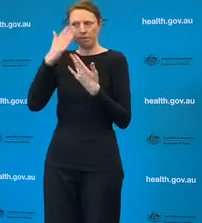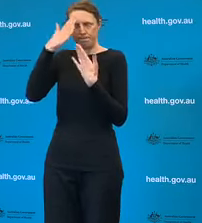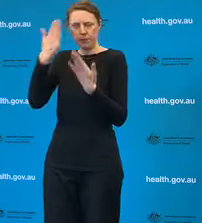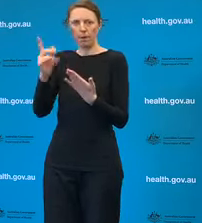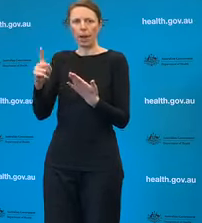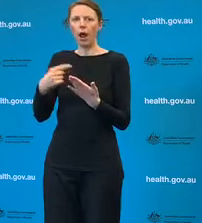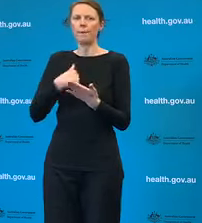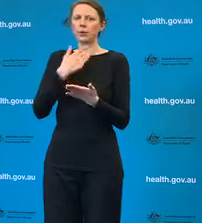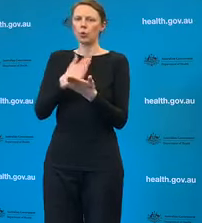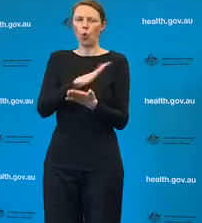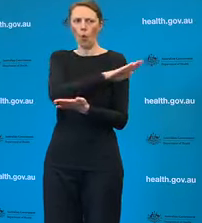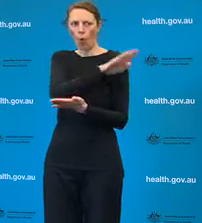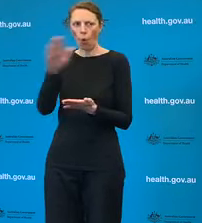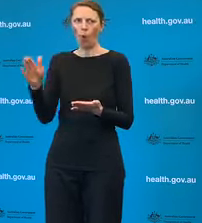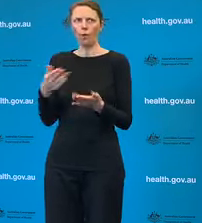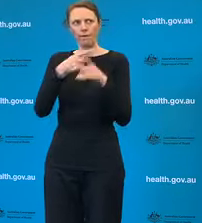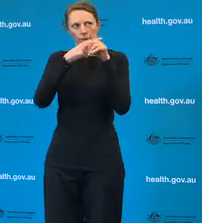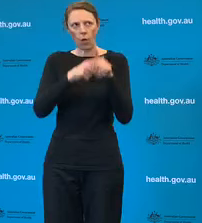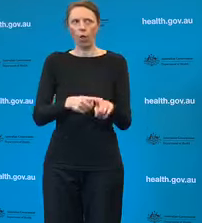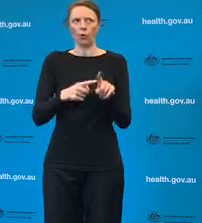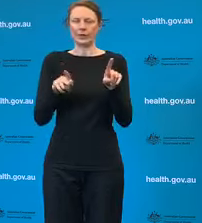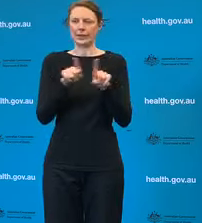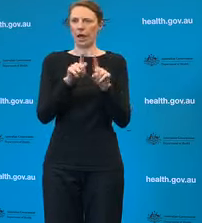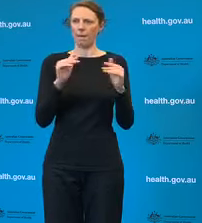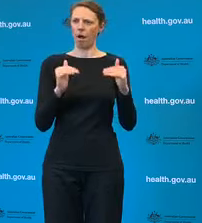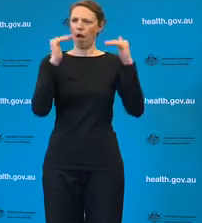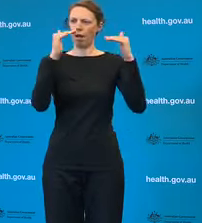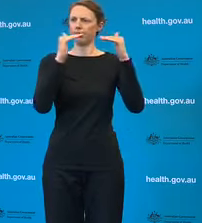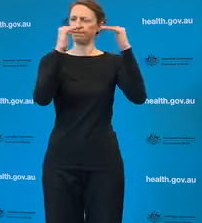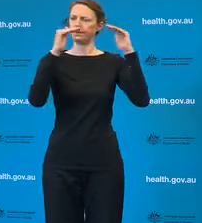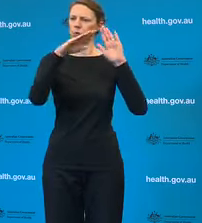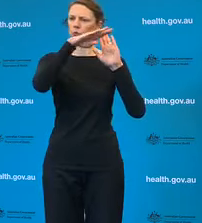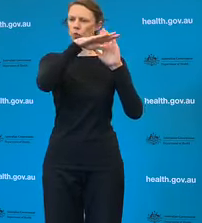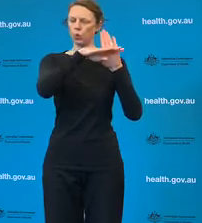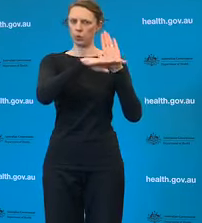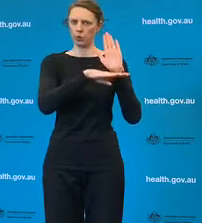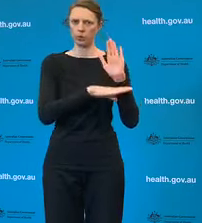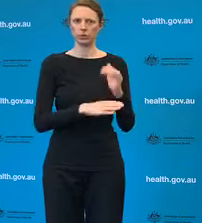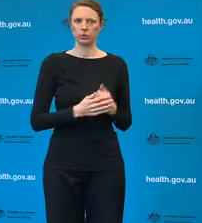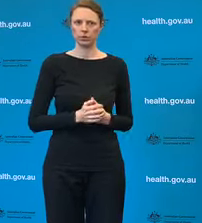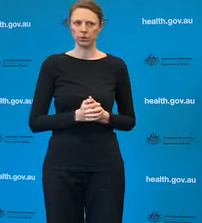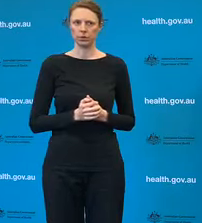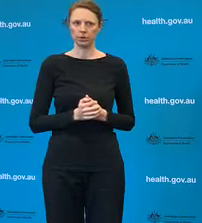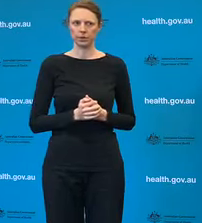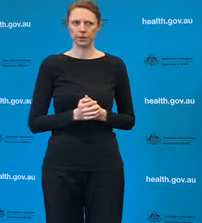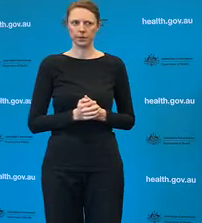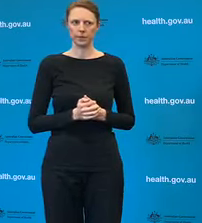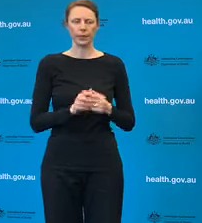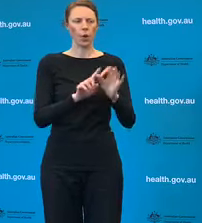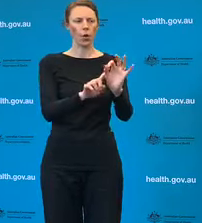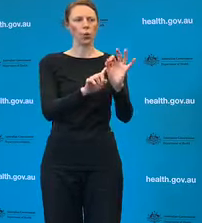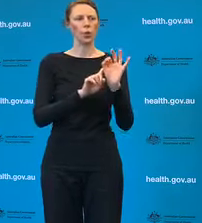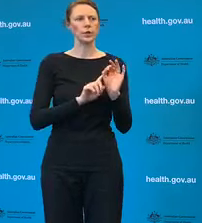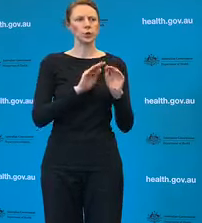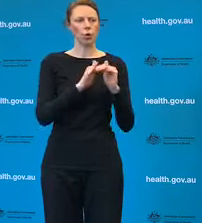Reporter: Scott Morrison on Friday said he hadn't asked WA to change any aspects of its border closure. There's been a change of tune to